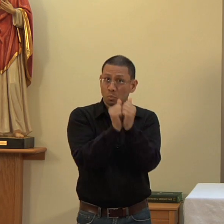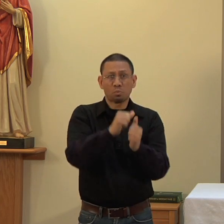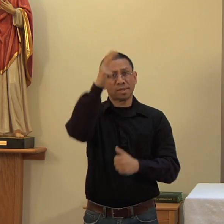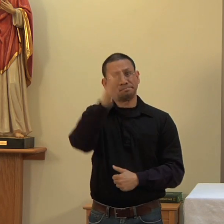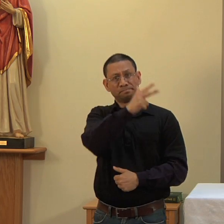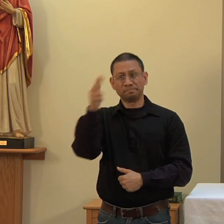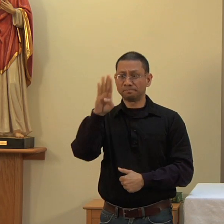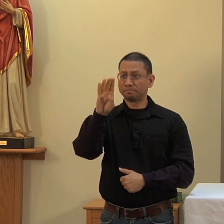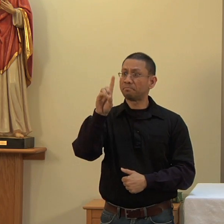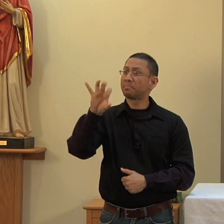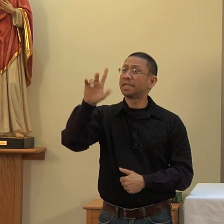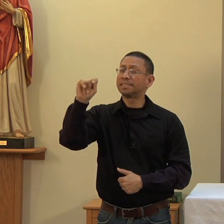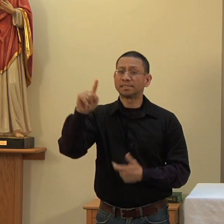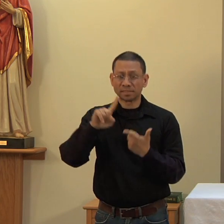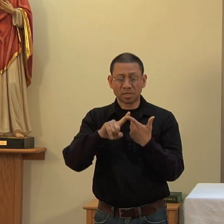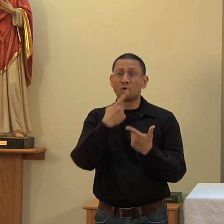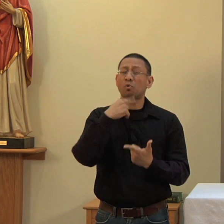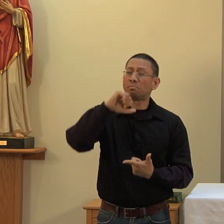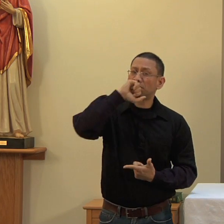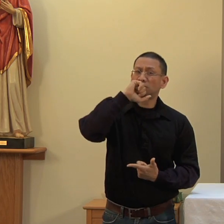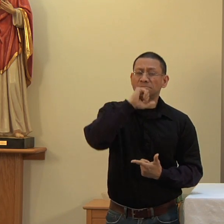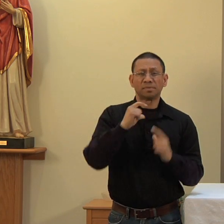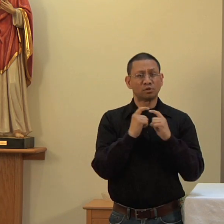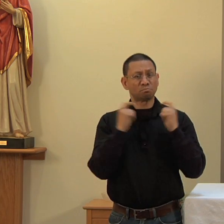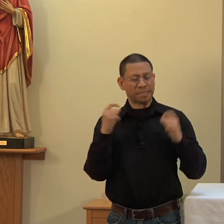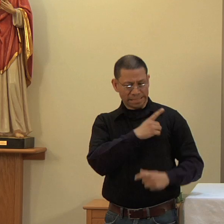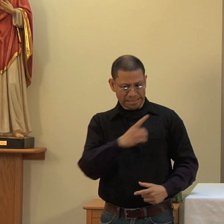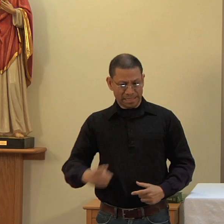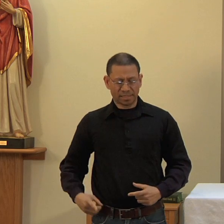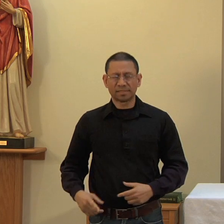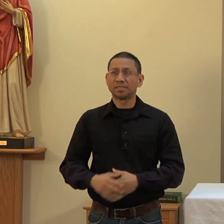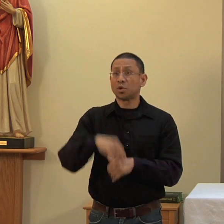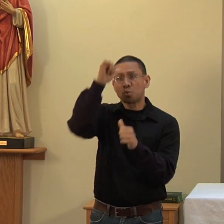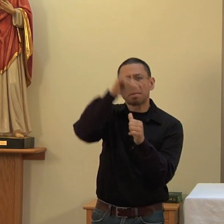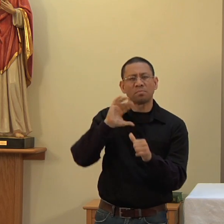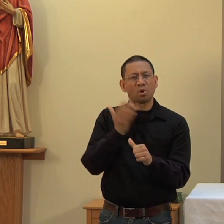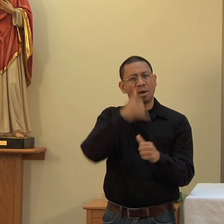Bishop and all the clergy.